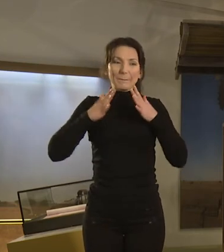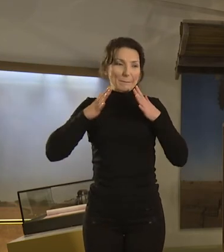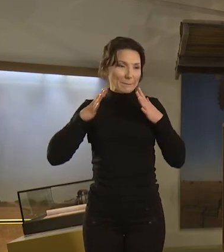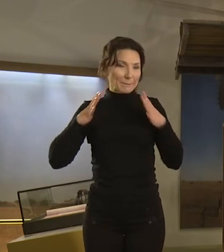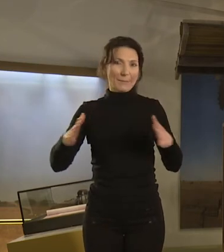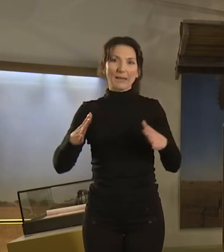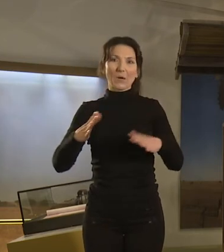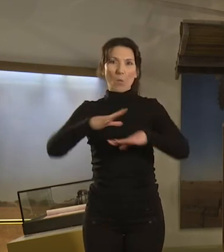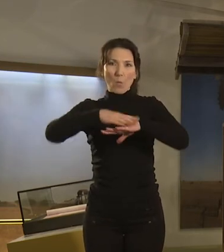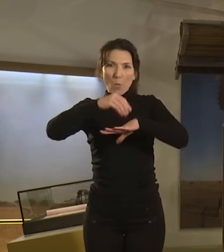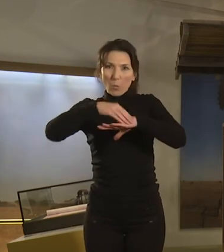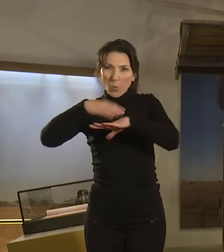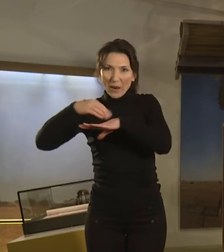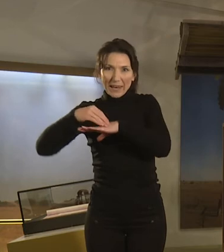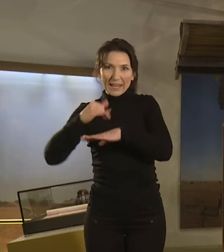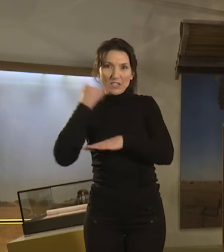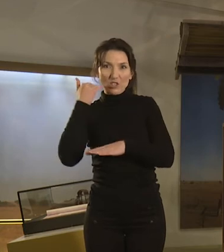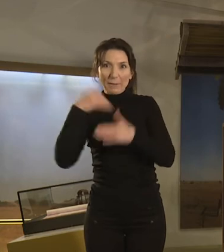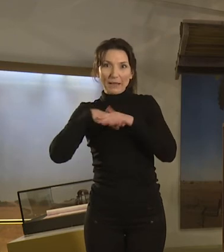the world? Some of you might know his name.